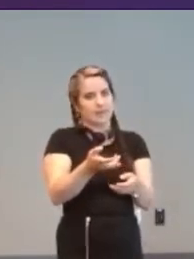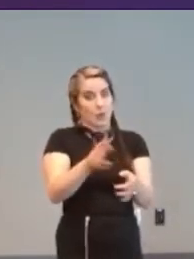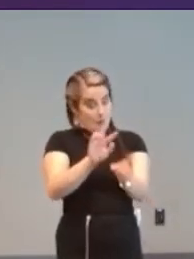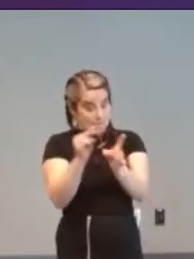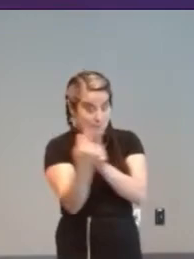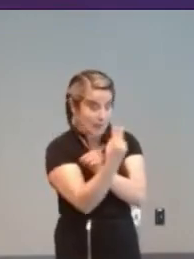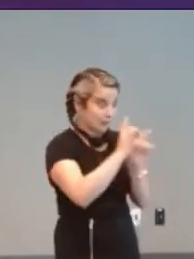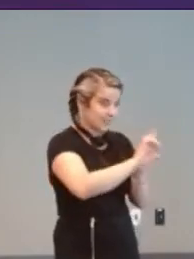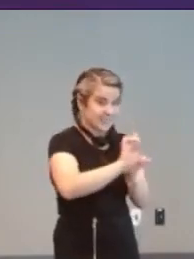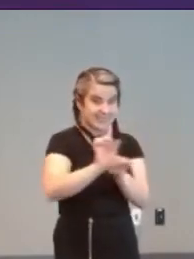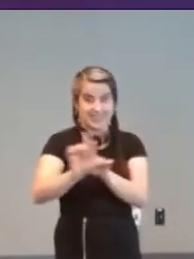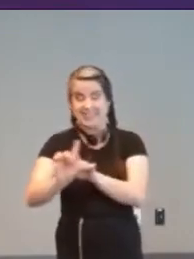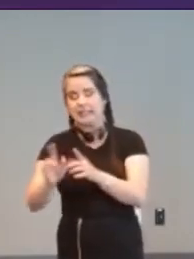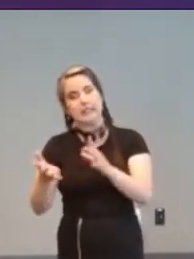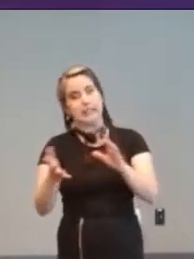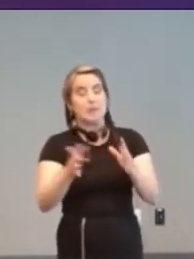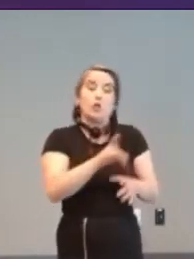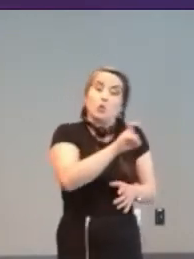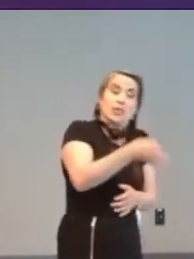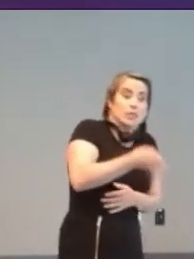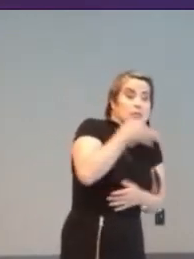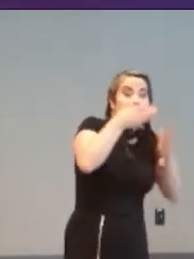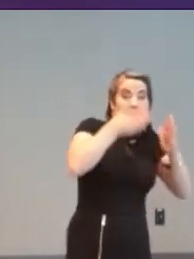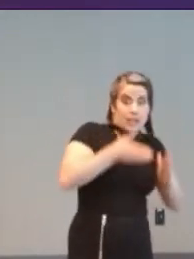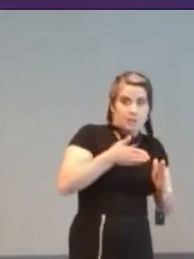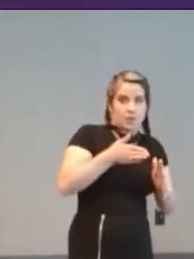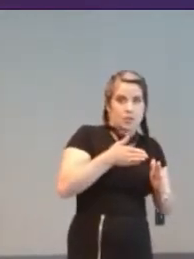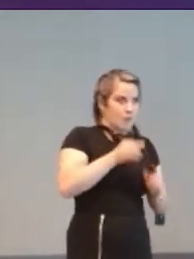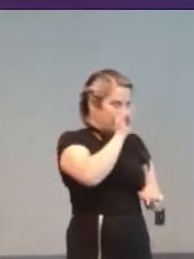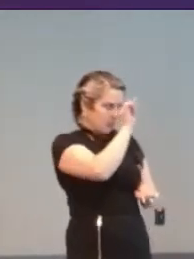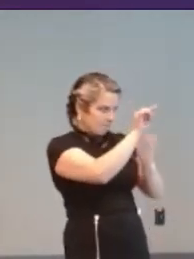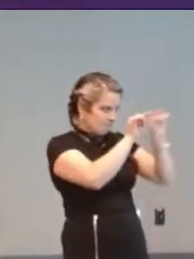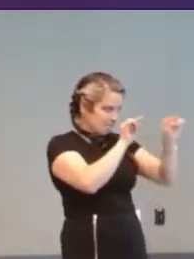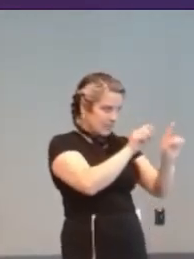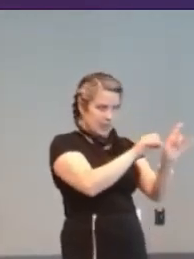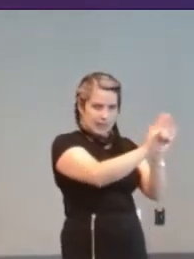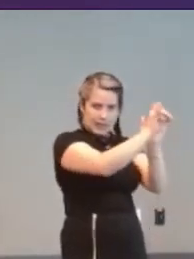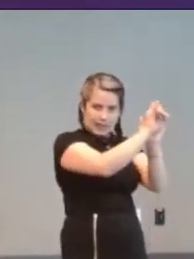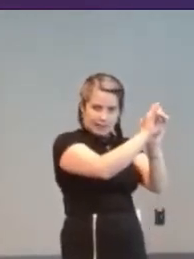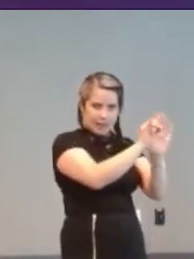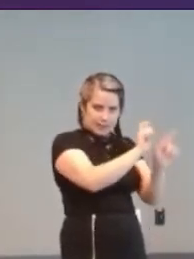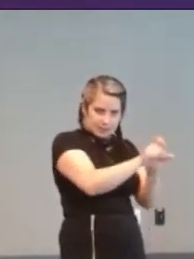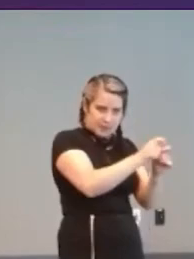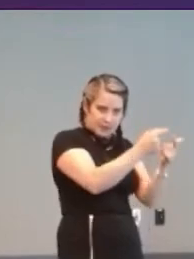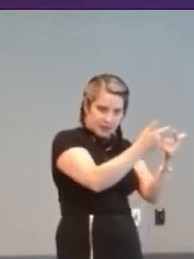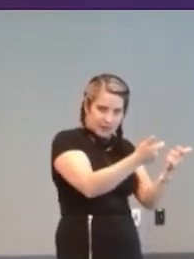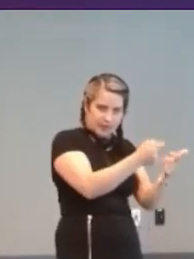who's an expert to to point to things but I you know some games only have one or two features and